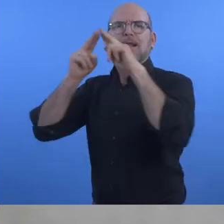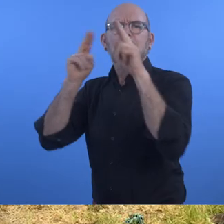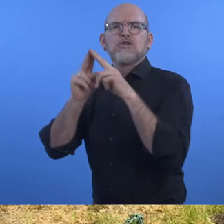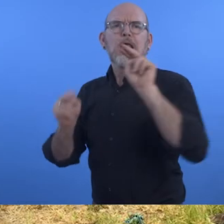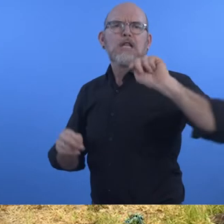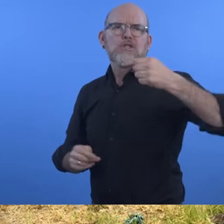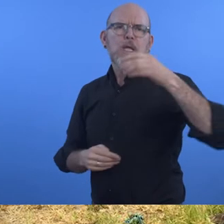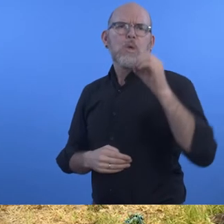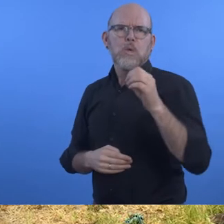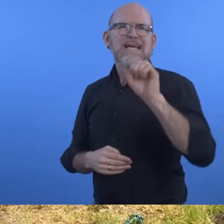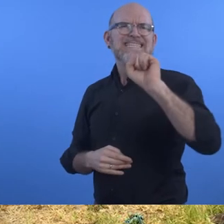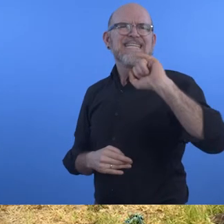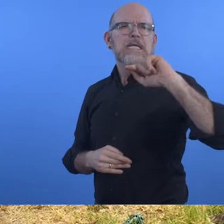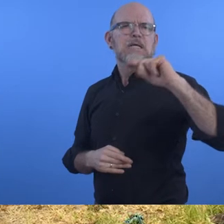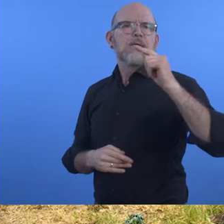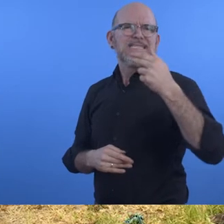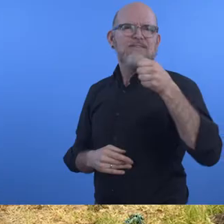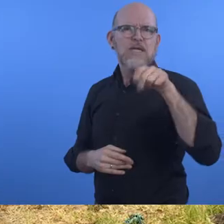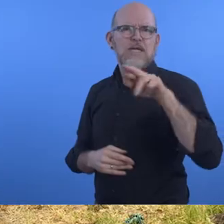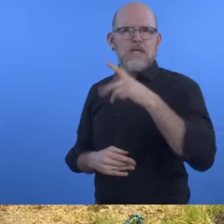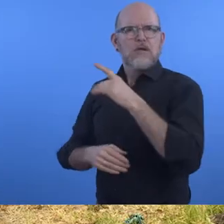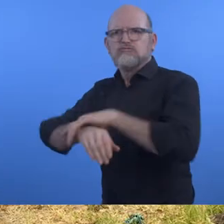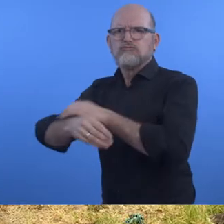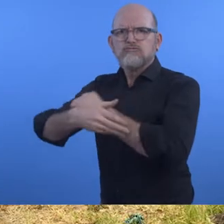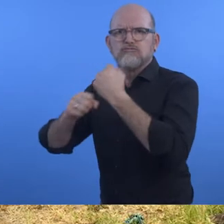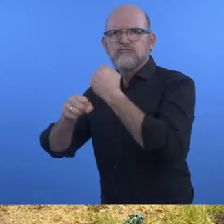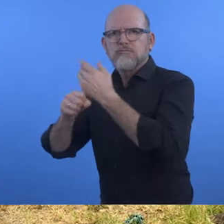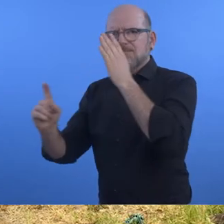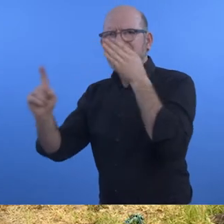international NGO Sightsavers to assess the accessibility of